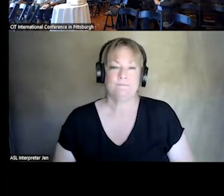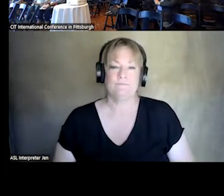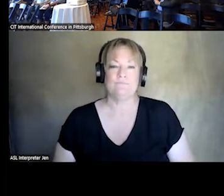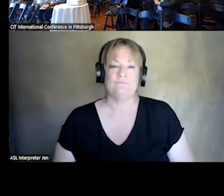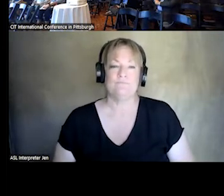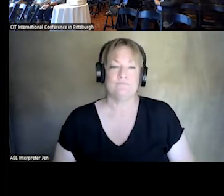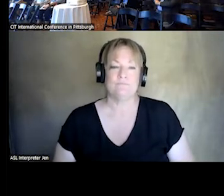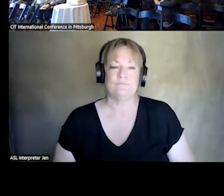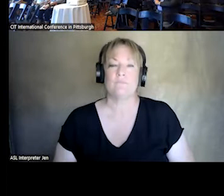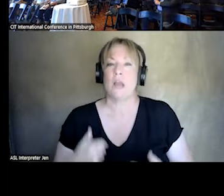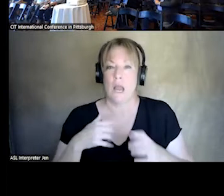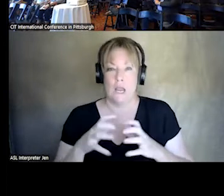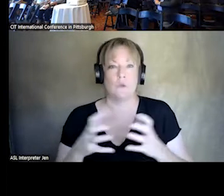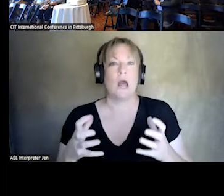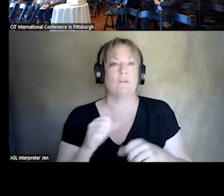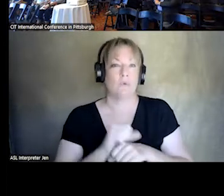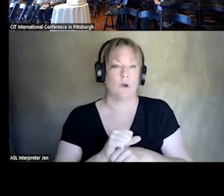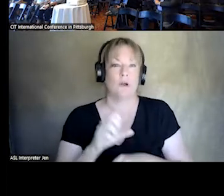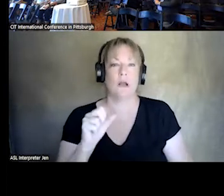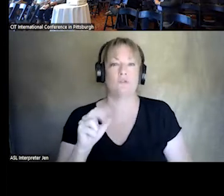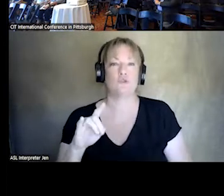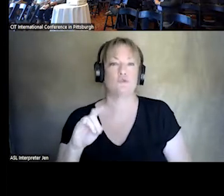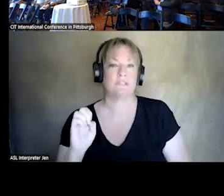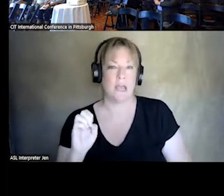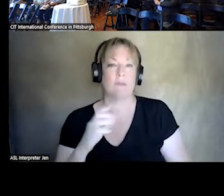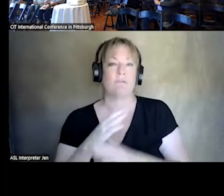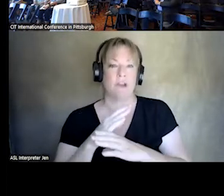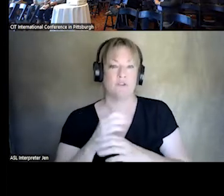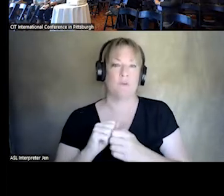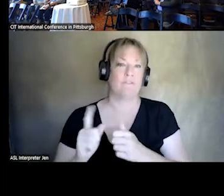I DO A LOT OF WORK ON SUICIDE PREVENTION AMONG OUR FIRST RESPONDERS, GROSSLY UNDERREPRESENTED.